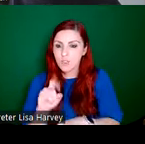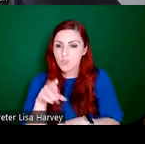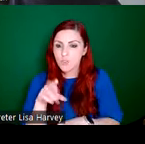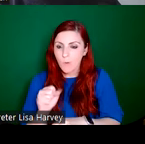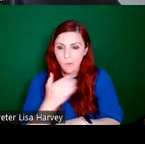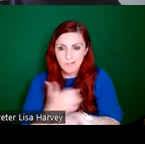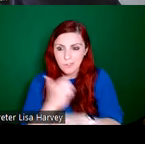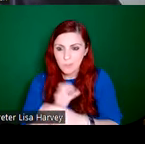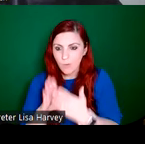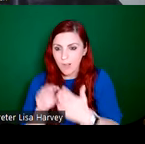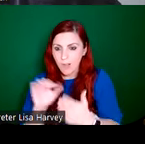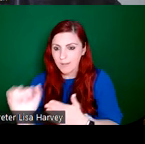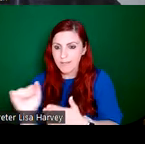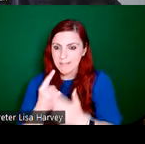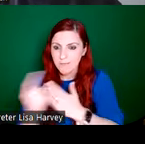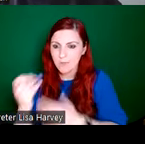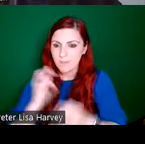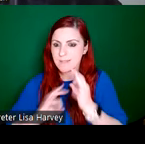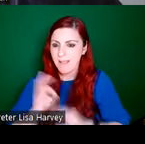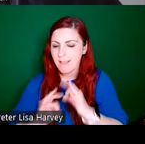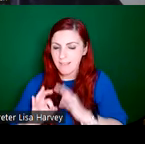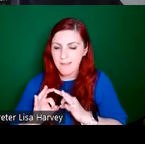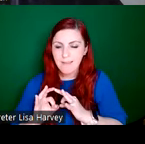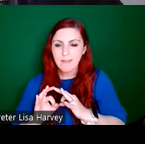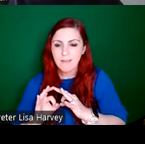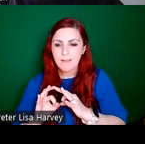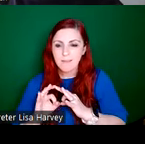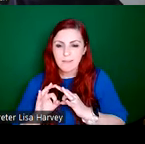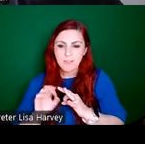one specific kind of house style. So he was very interested in Arts and Crafts